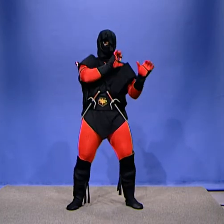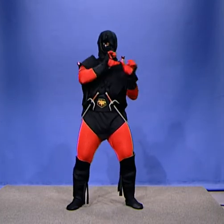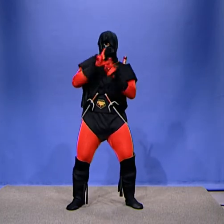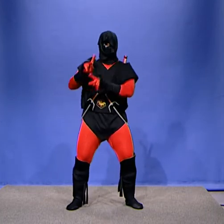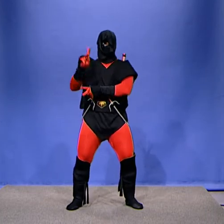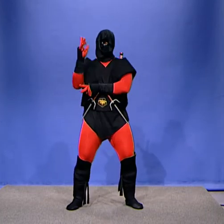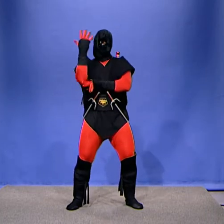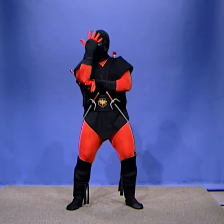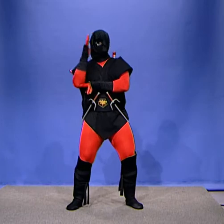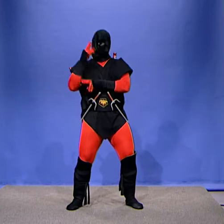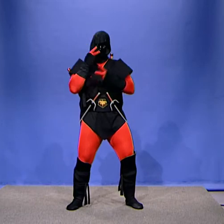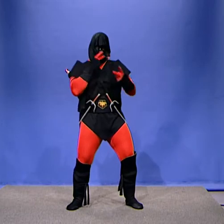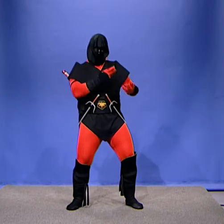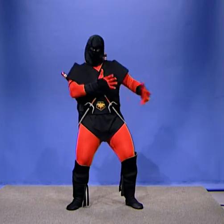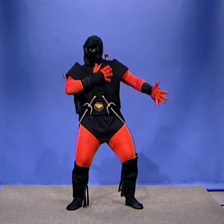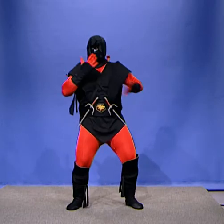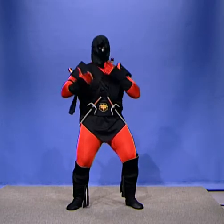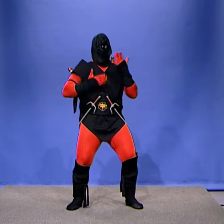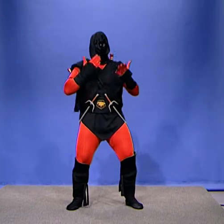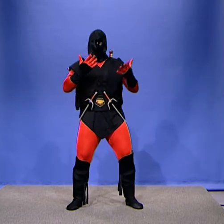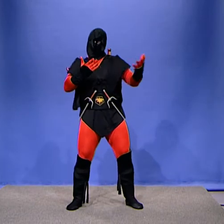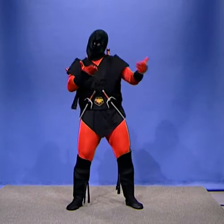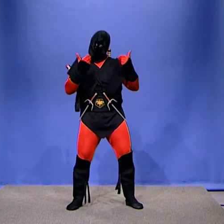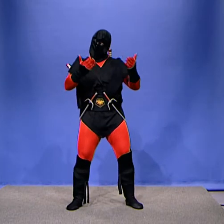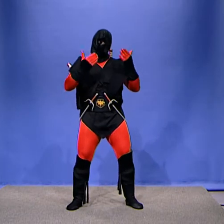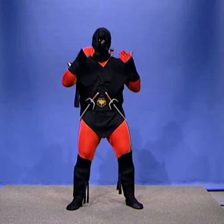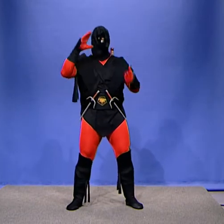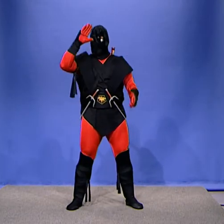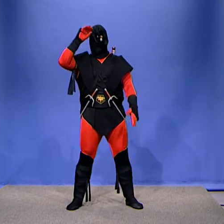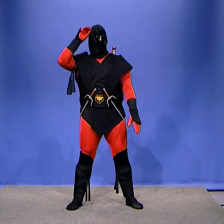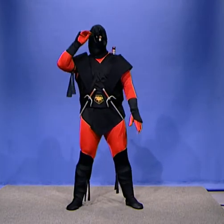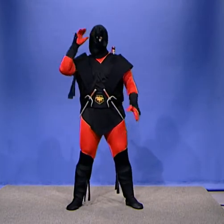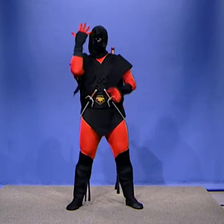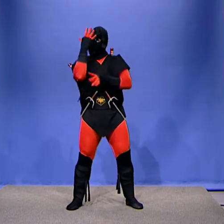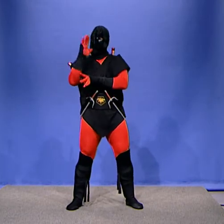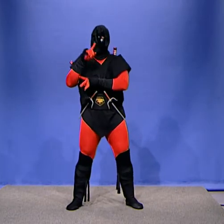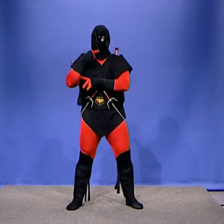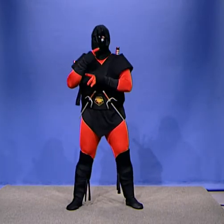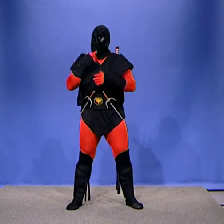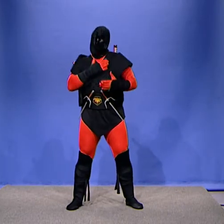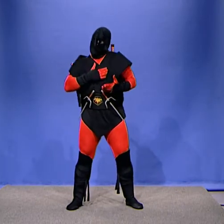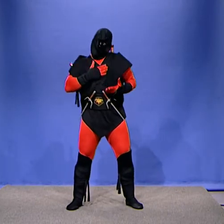that she could hardly speak Come boy she whispered come and play